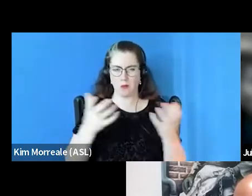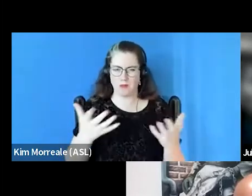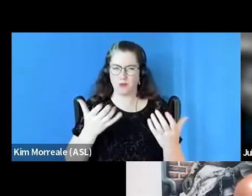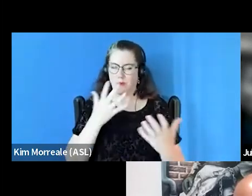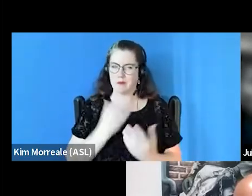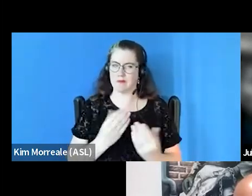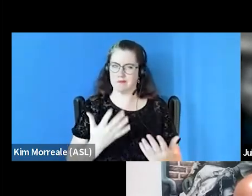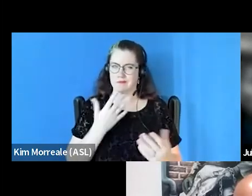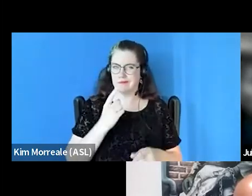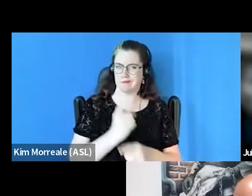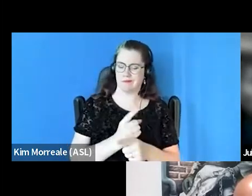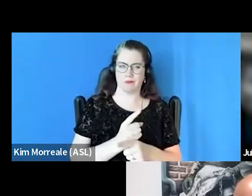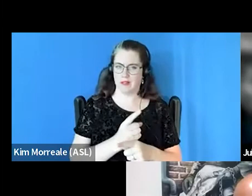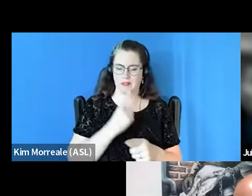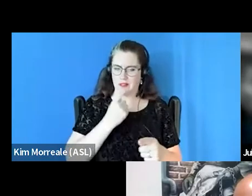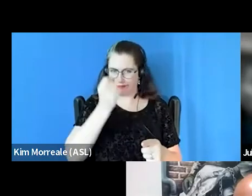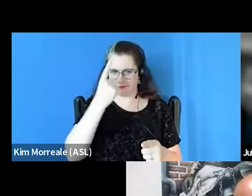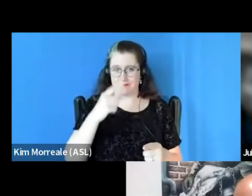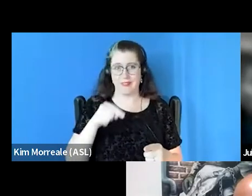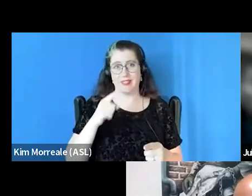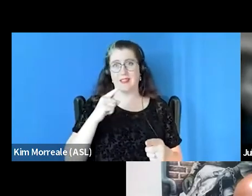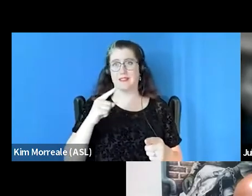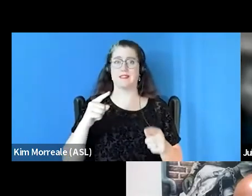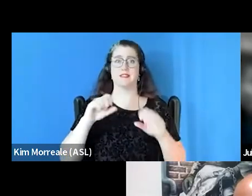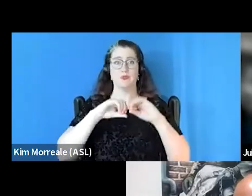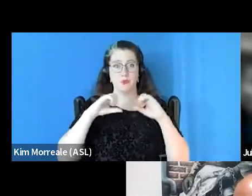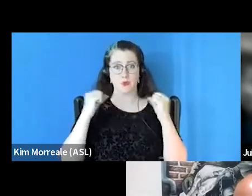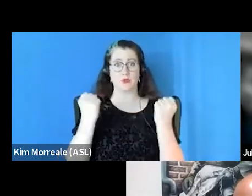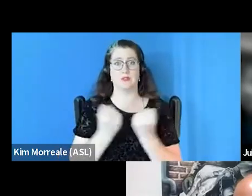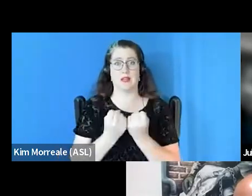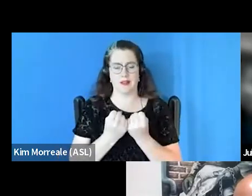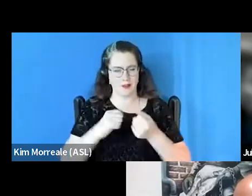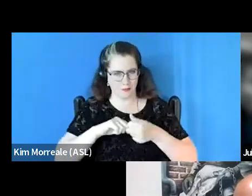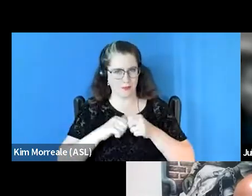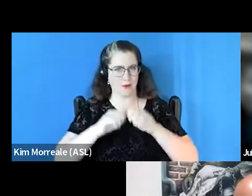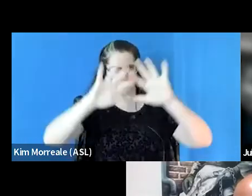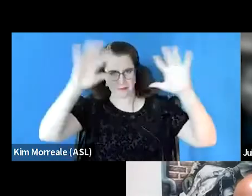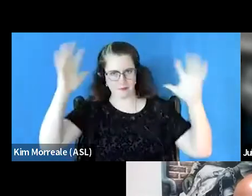because this is a bigger problem, a societal problem, where the system creates barriers